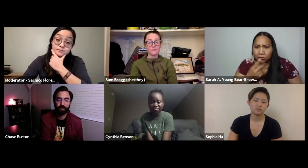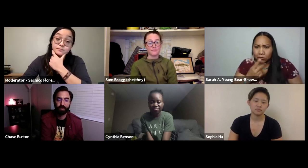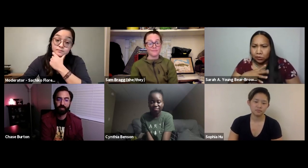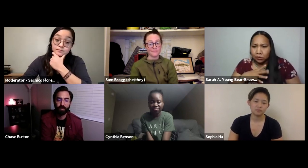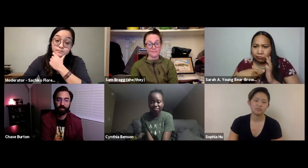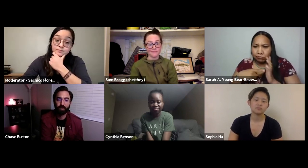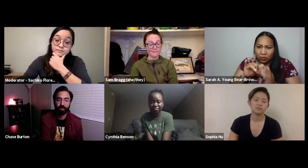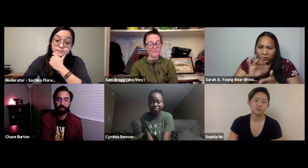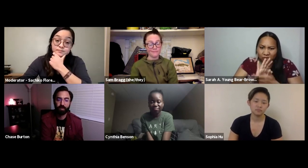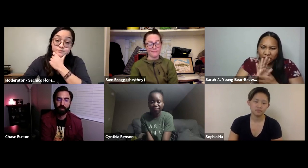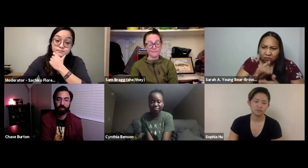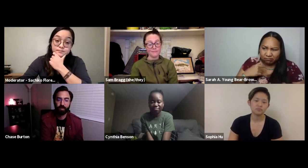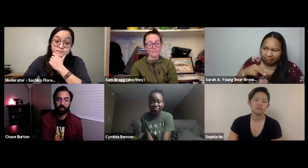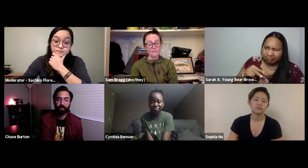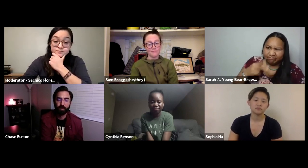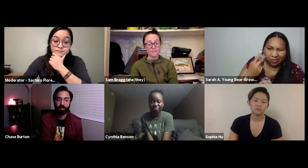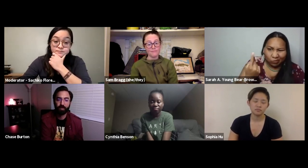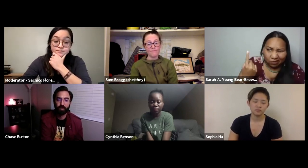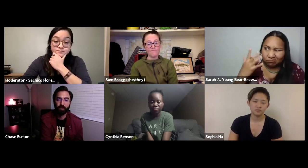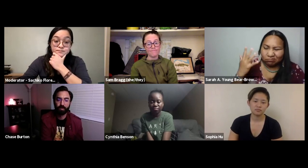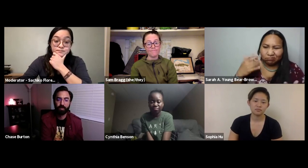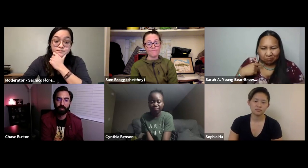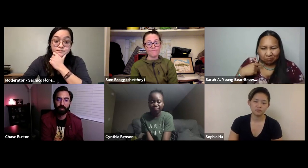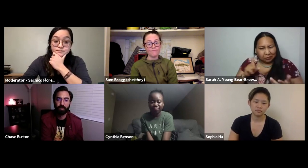didn't see a lot of female representation as well. I think there was one female that